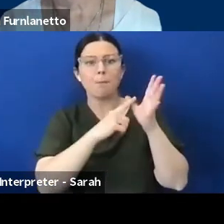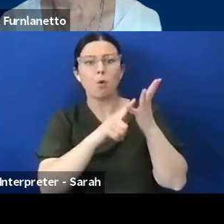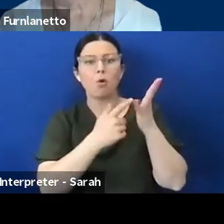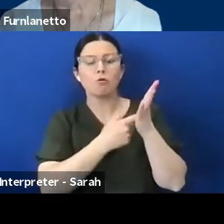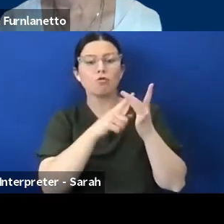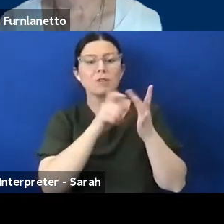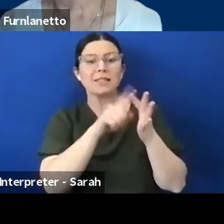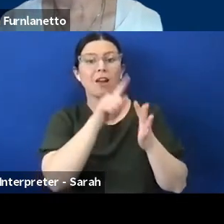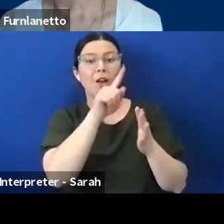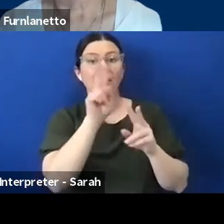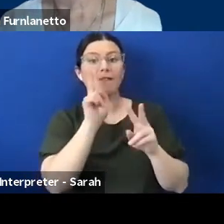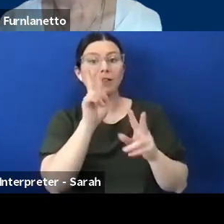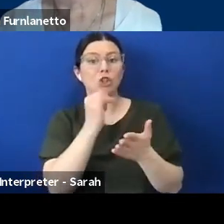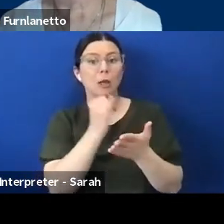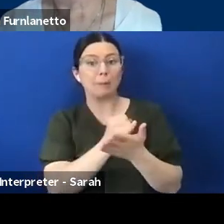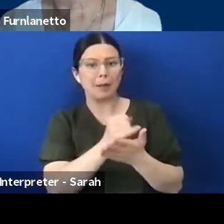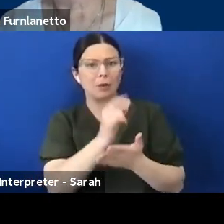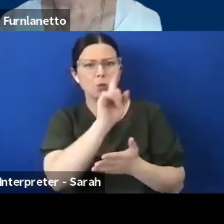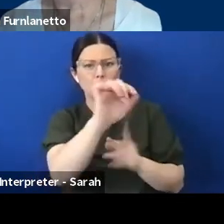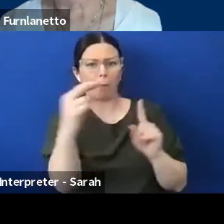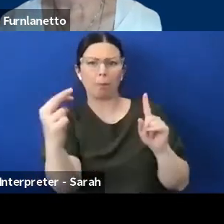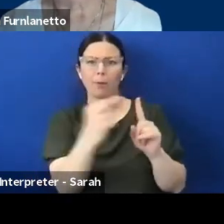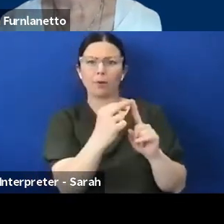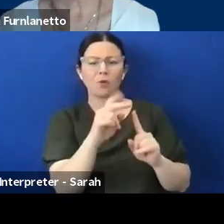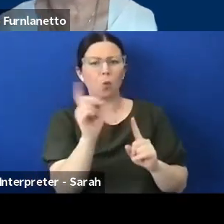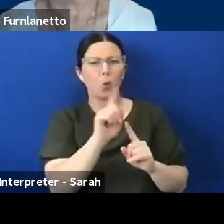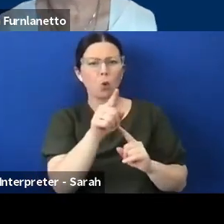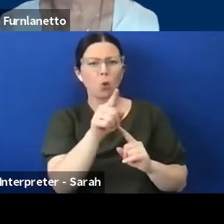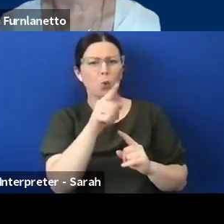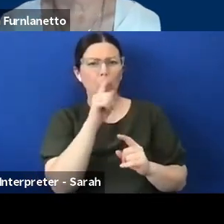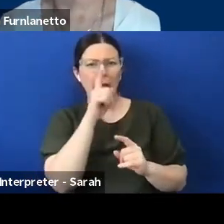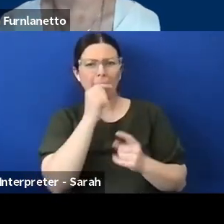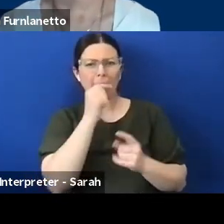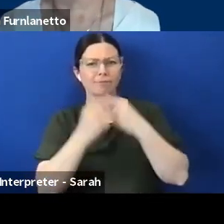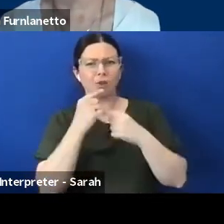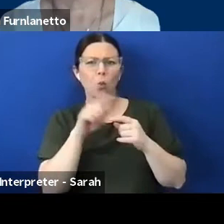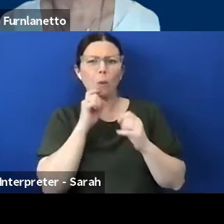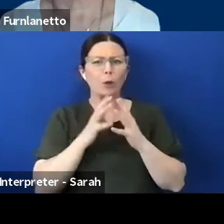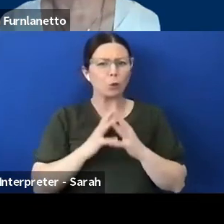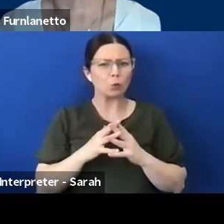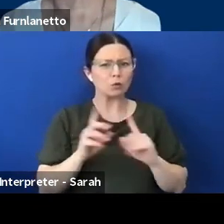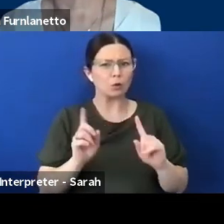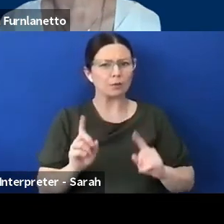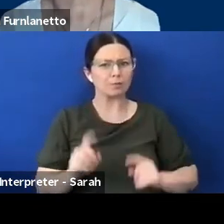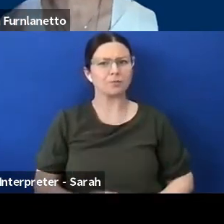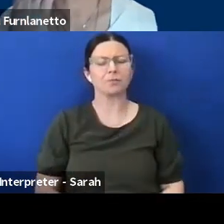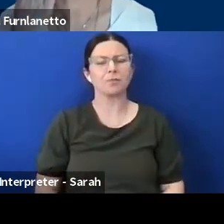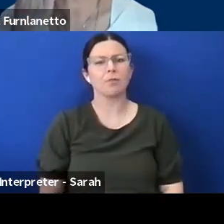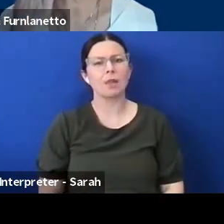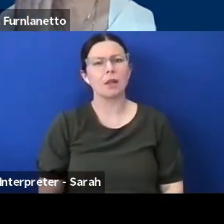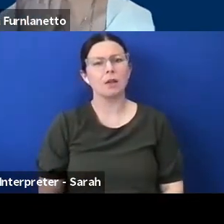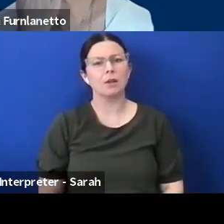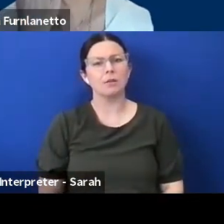what do you have to share that might be useful. MAURICE: Well, I think what we're got to be very careful